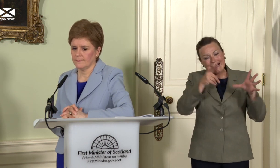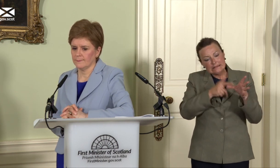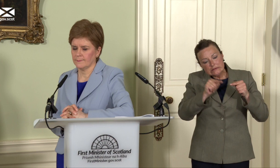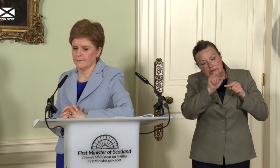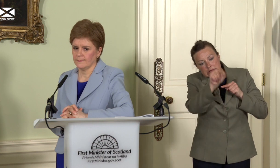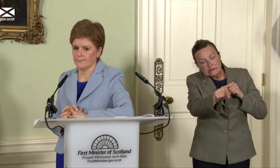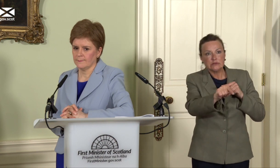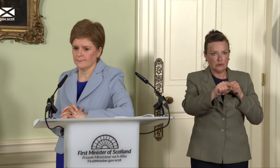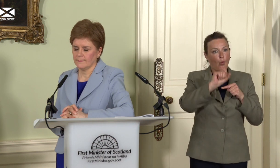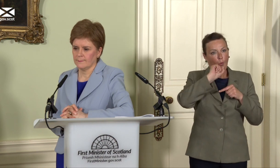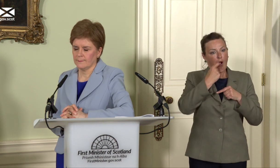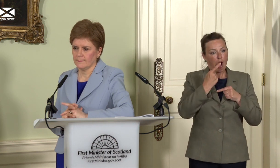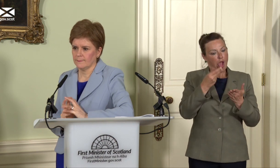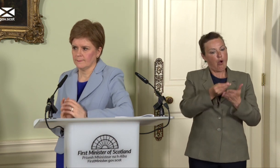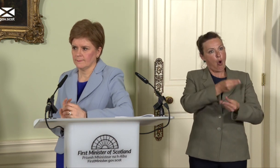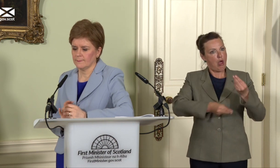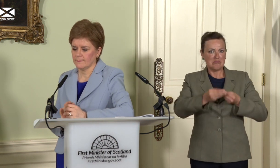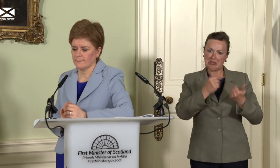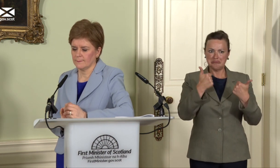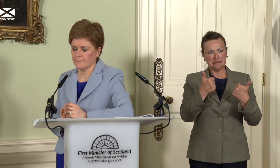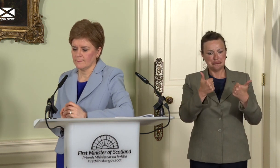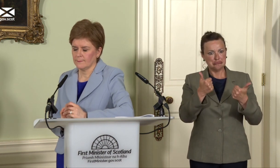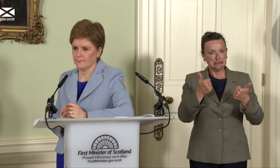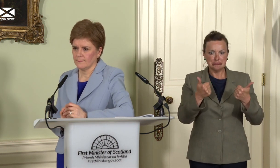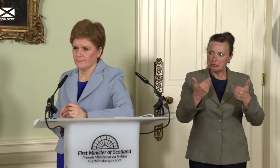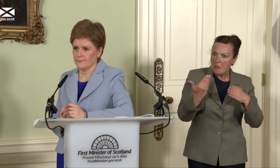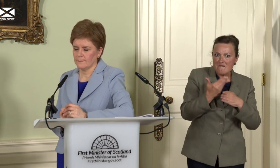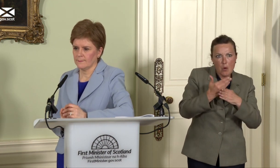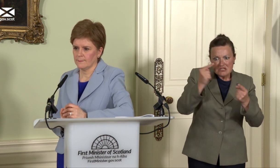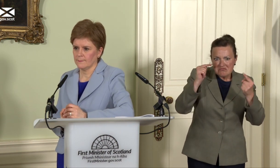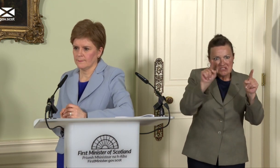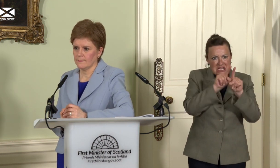was be reaching the sort of performance levels that these countries you've identified have. So how many